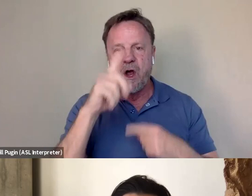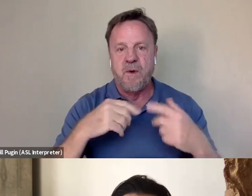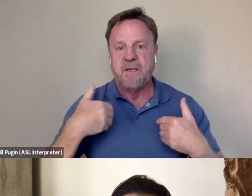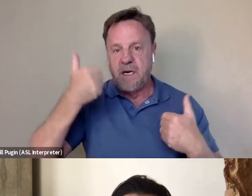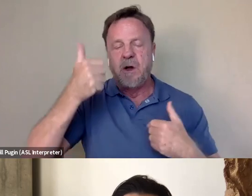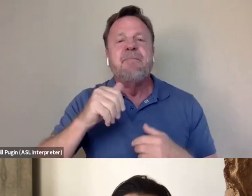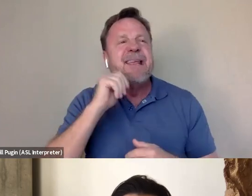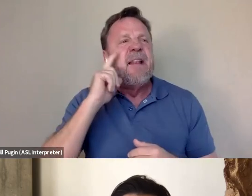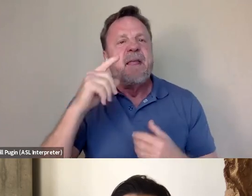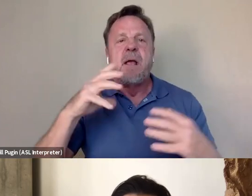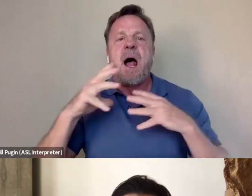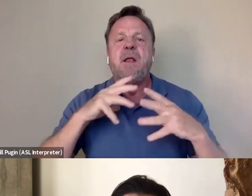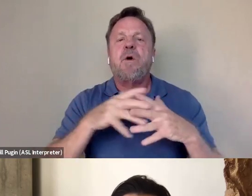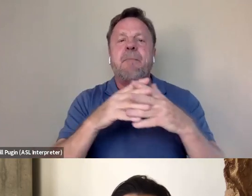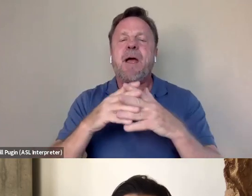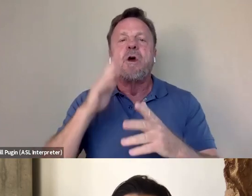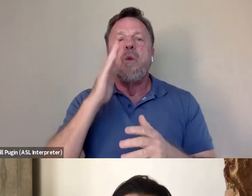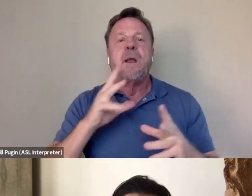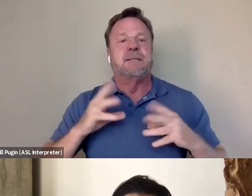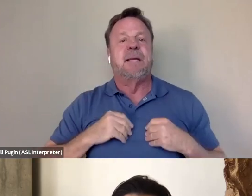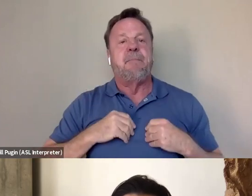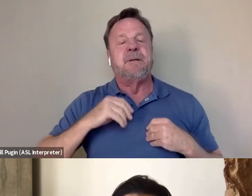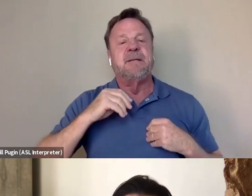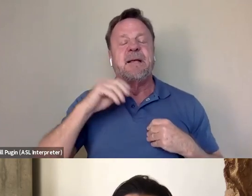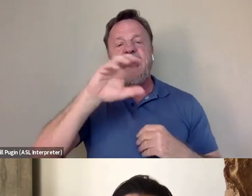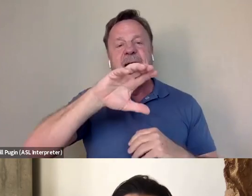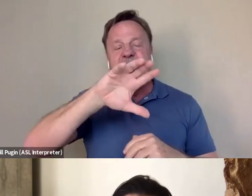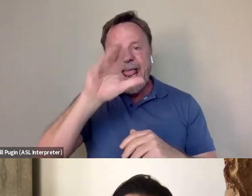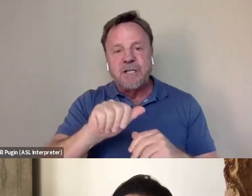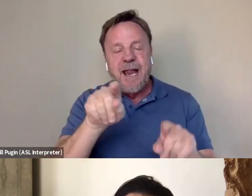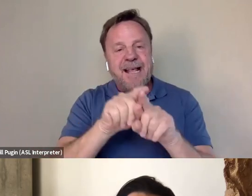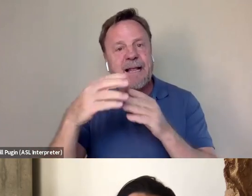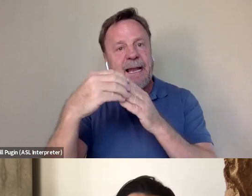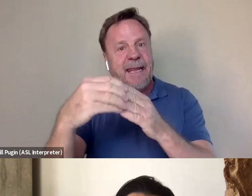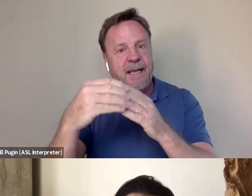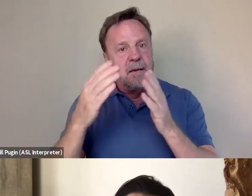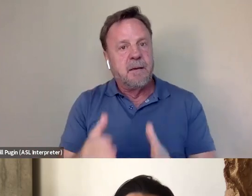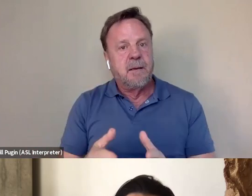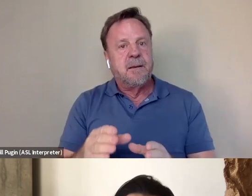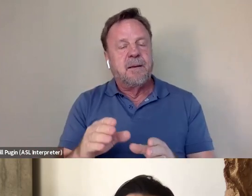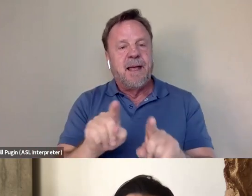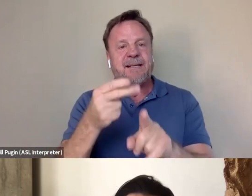would have accepted an Asian as a lead, as a hero in his time. So that's why he never pursued it.